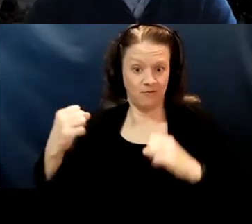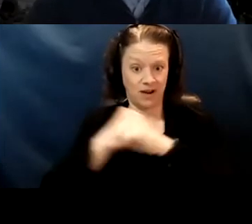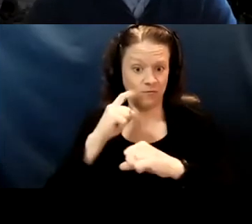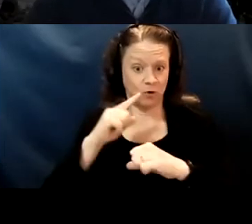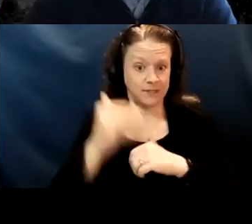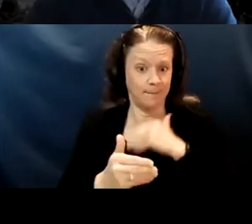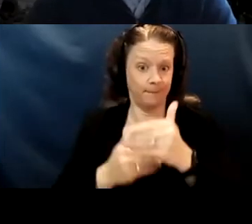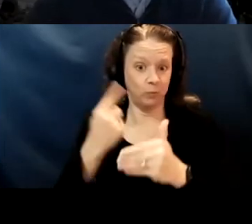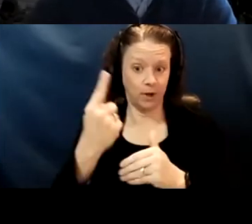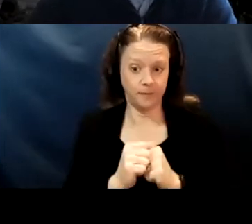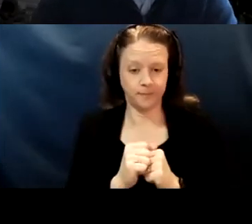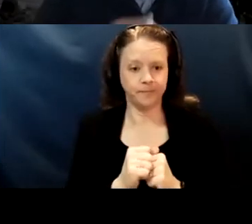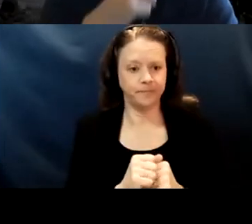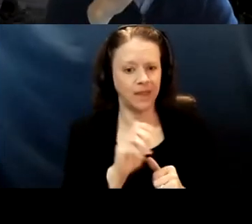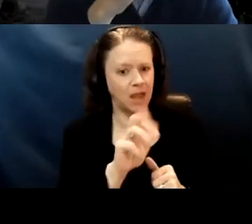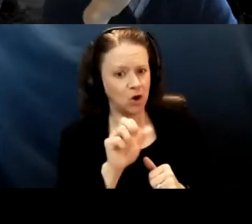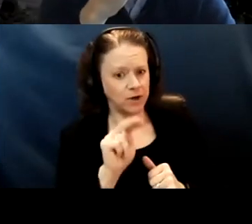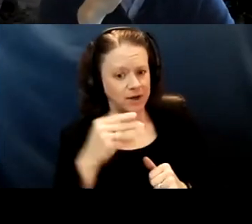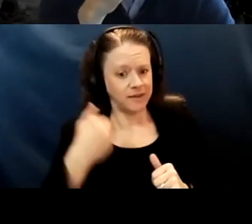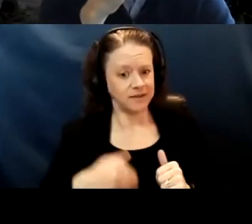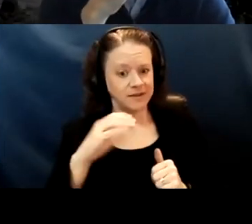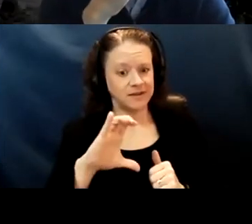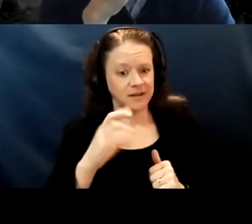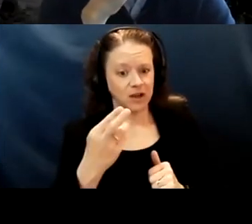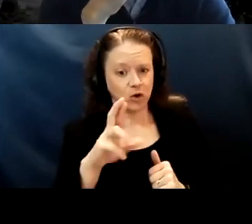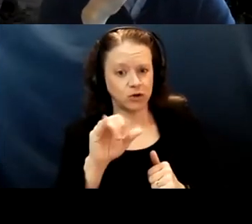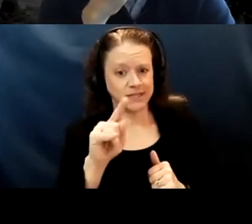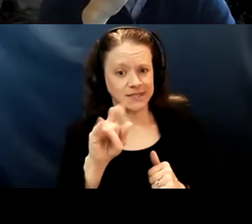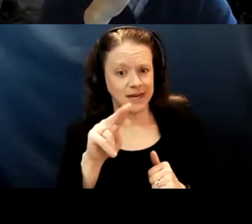Aaron, this is Christina from CFILC. I agreed with a lot of your comments